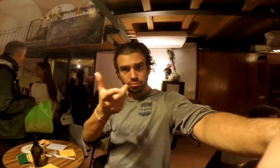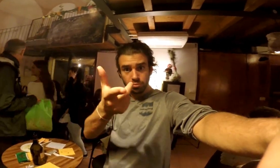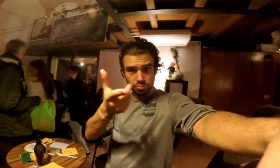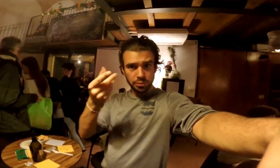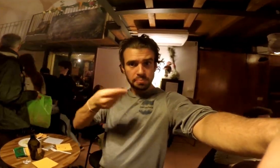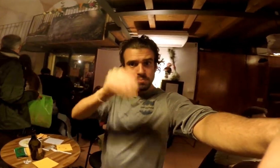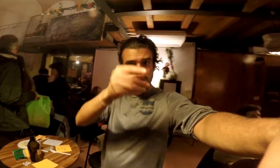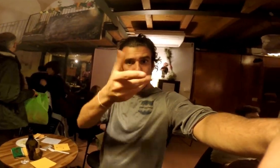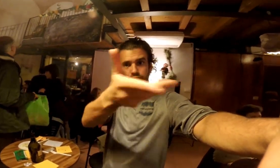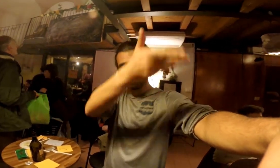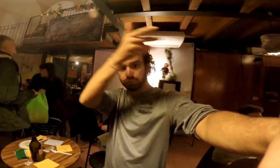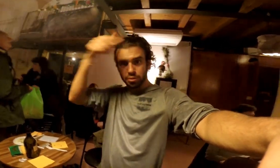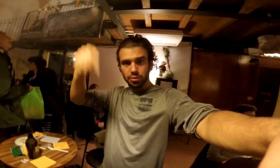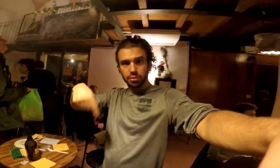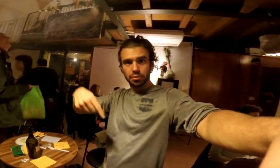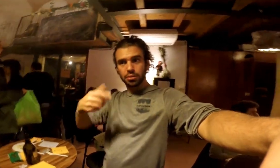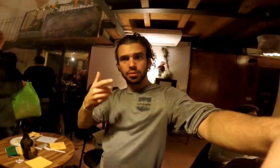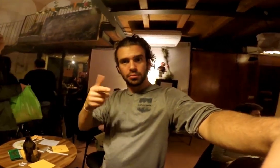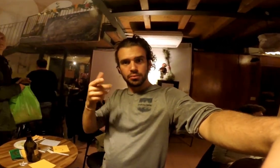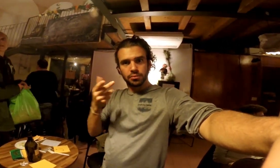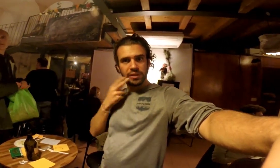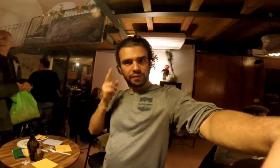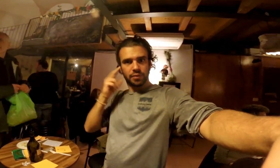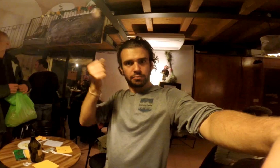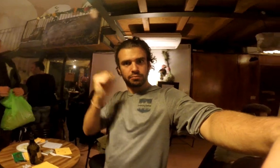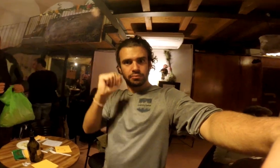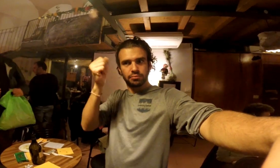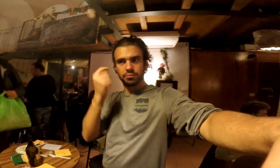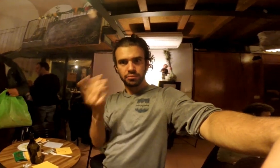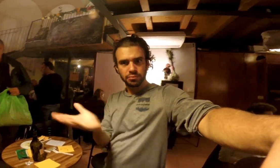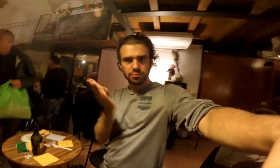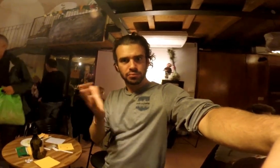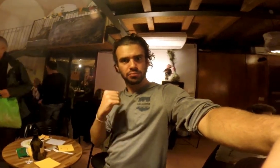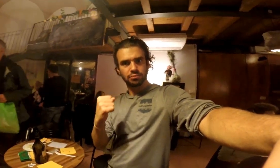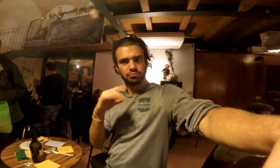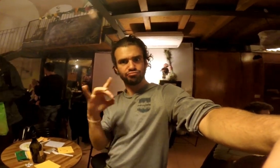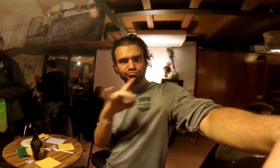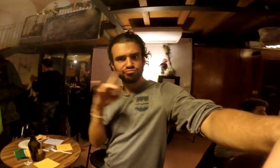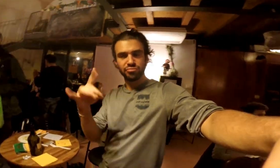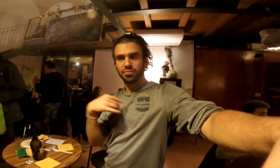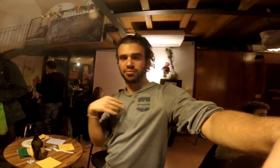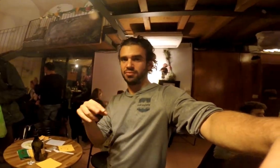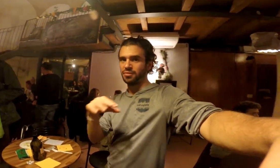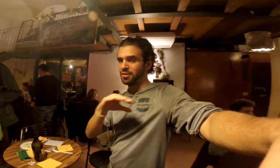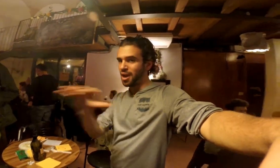They would love to do business with you and serve your beer here. Deaf bar owner here supporting Deaf beer makers out there, nice!